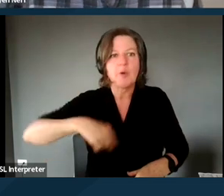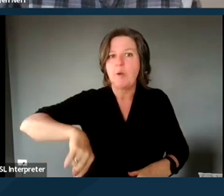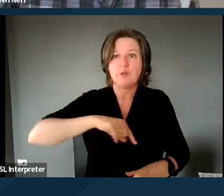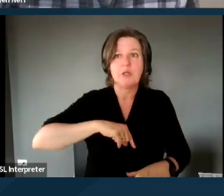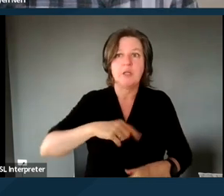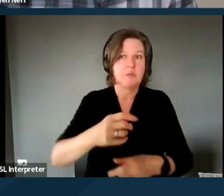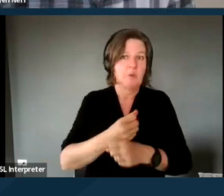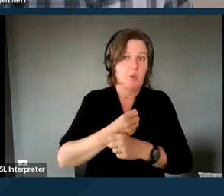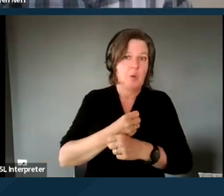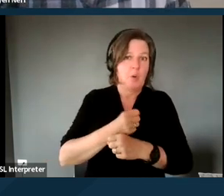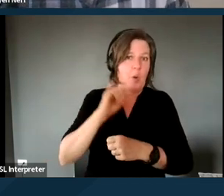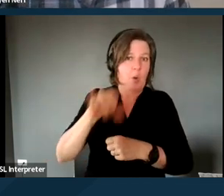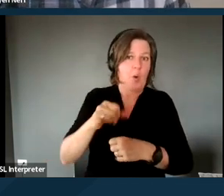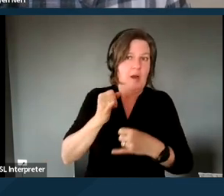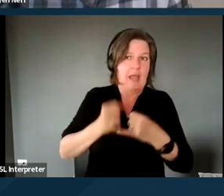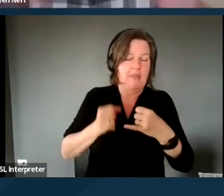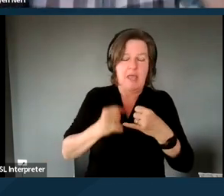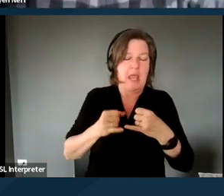I was just in the middle of doing that as we're transitioning the slides.